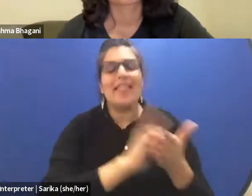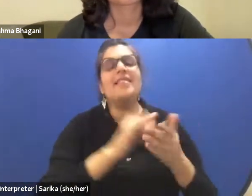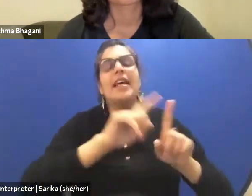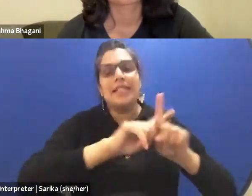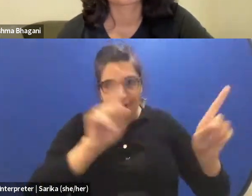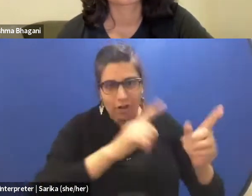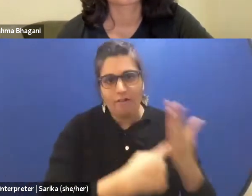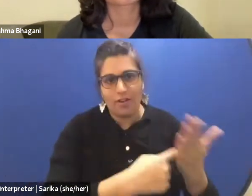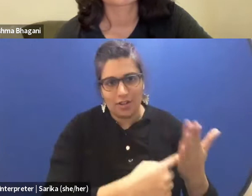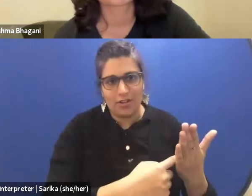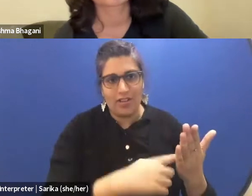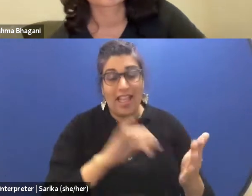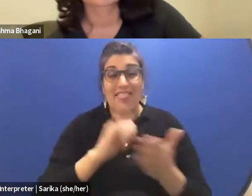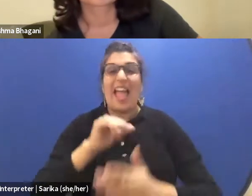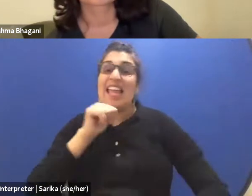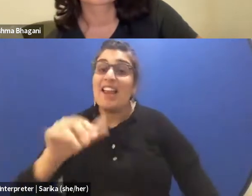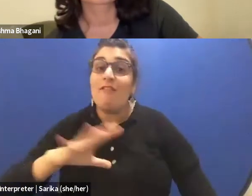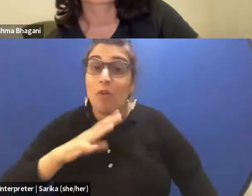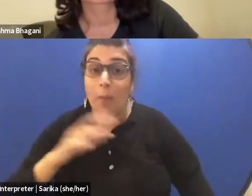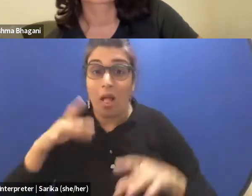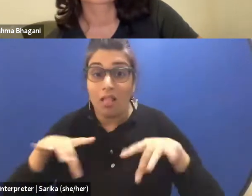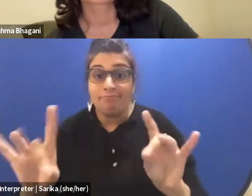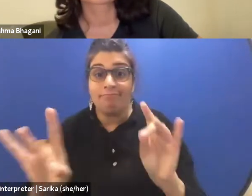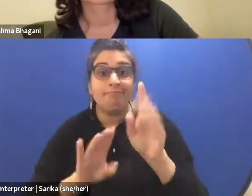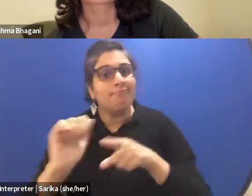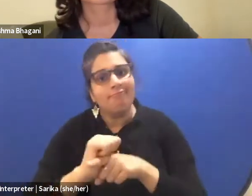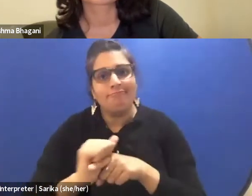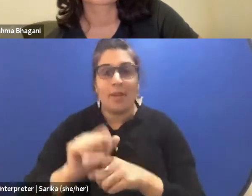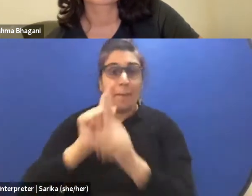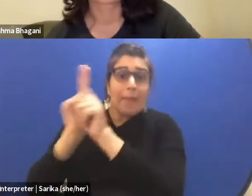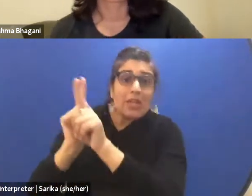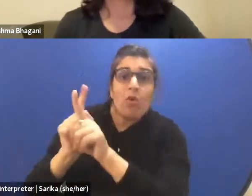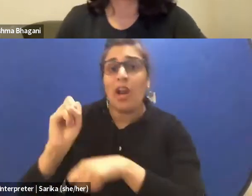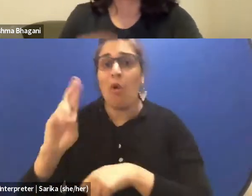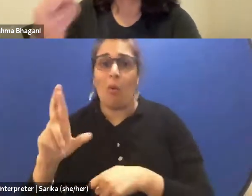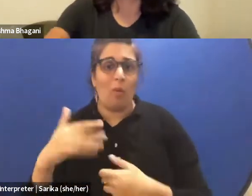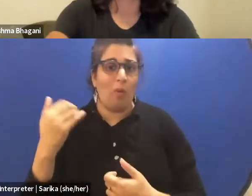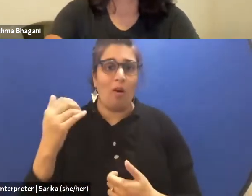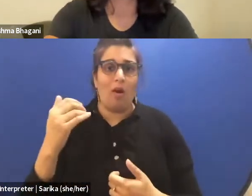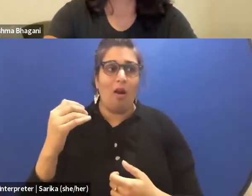If that informal training that we have, whether by mentoring or by apprenticing,